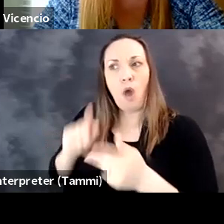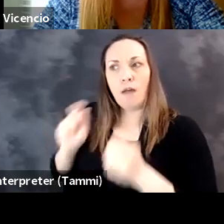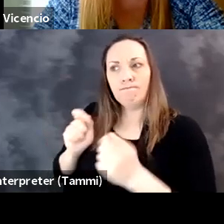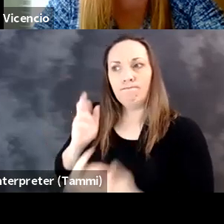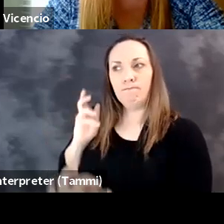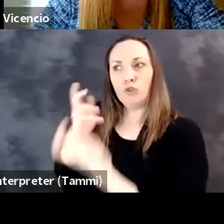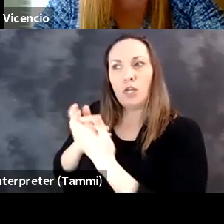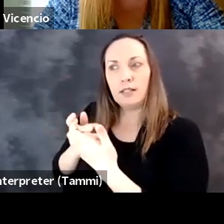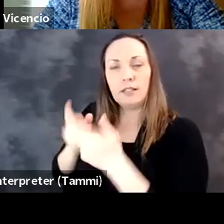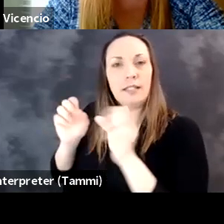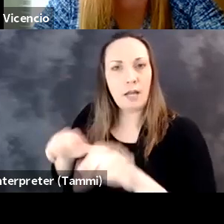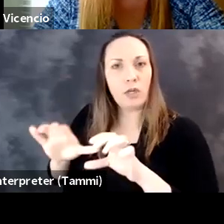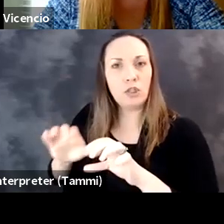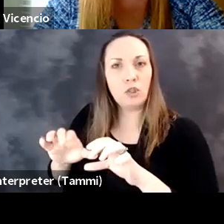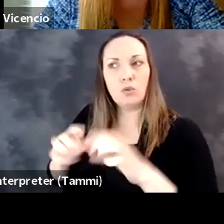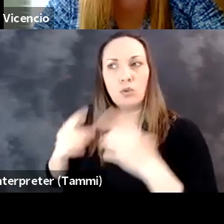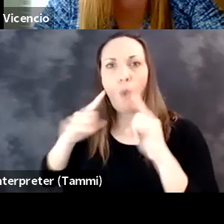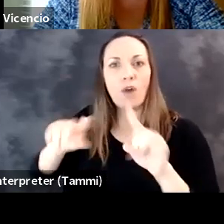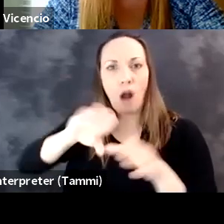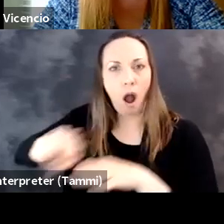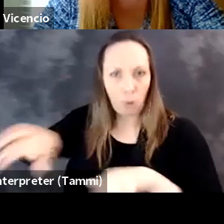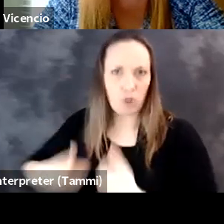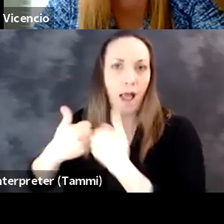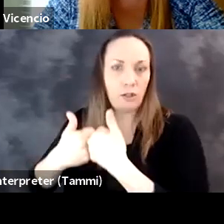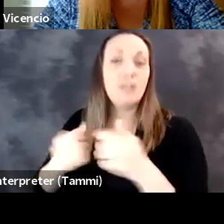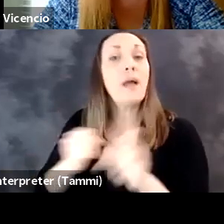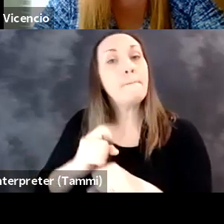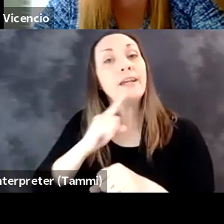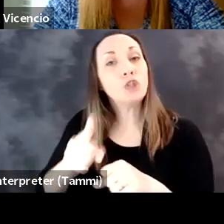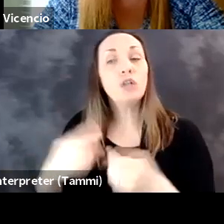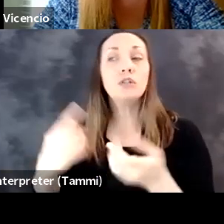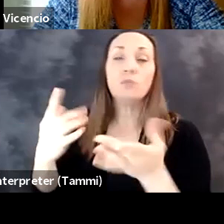challenging the individual and what kind of adjustments can be made to overcome